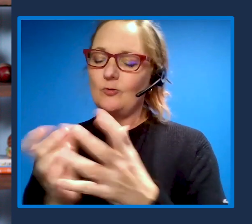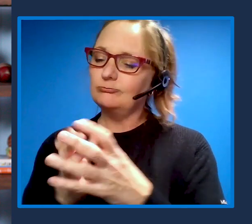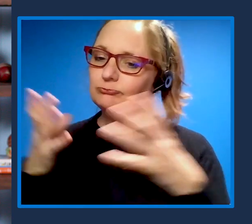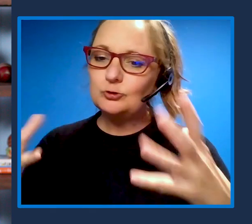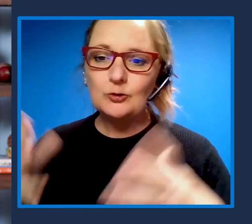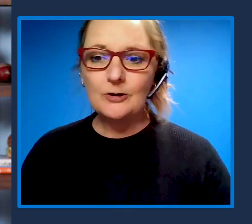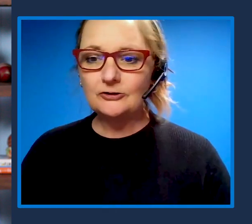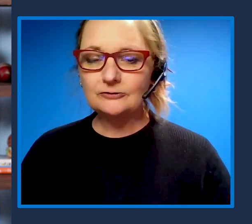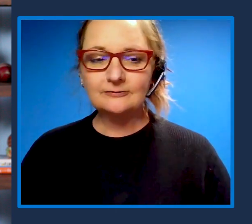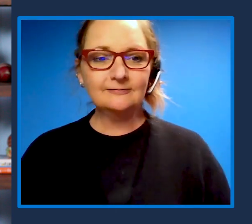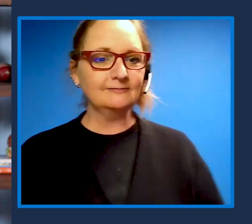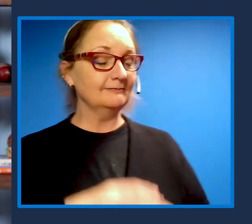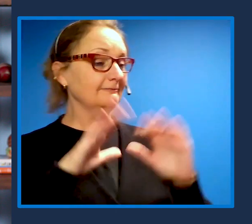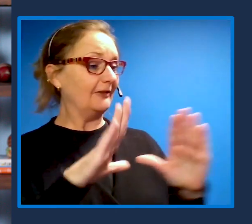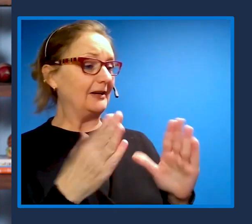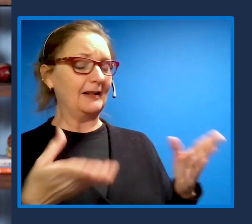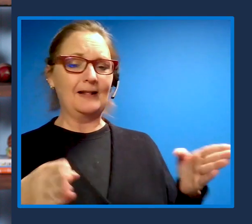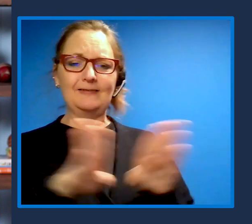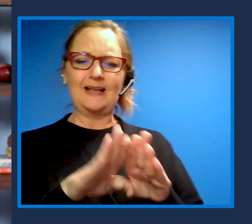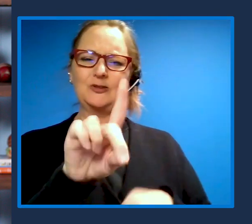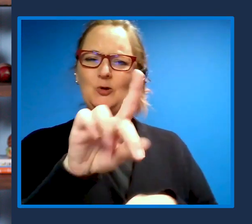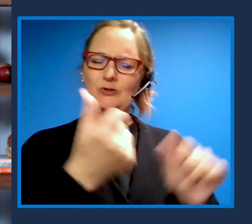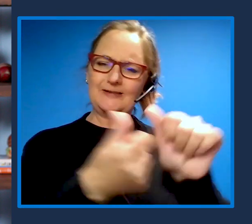Fantastic, let's close that disability divide. Thank you folks.